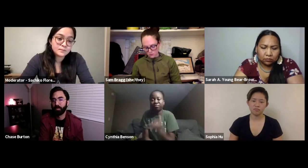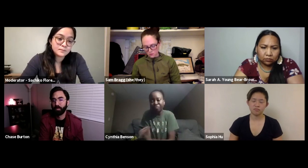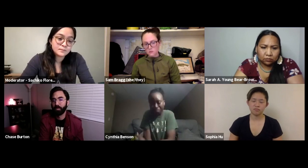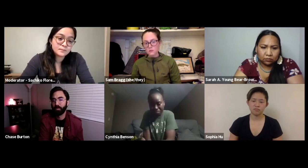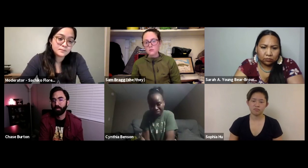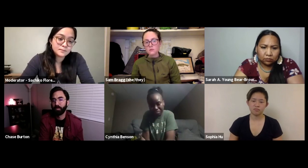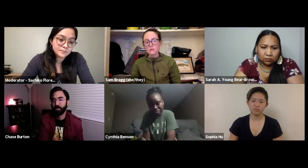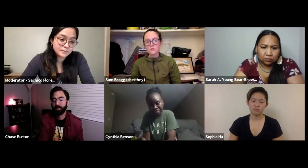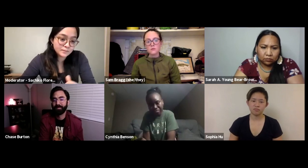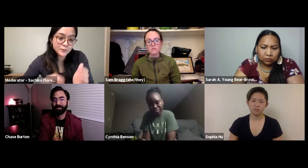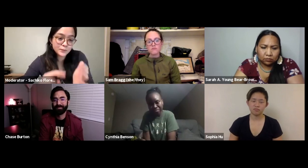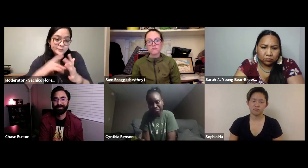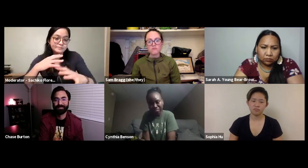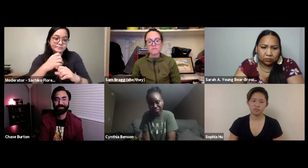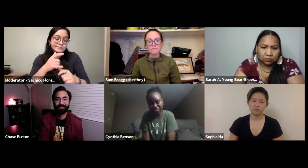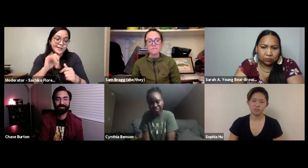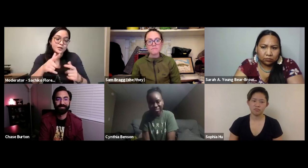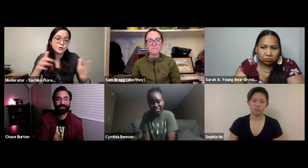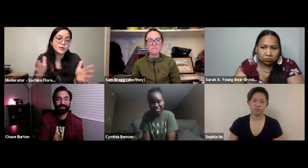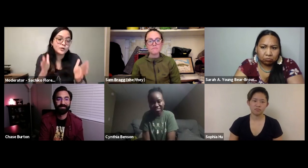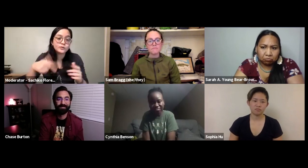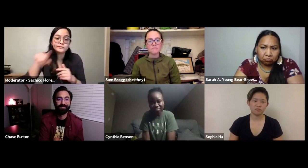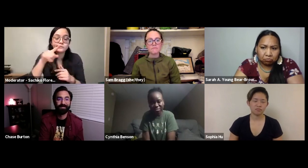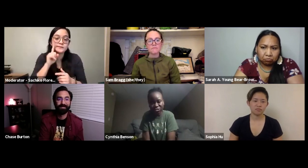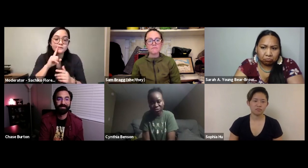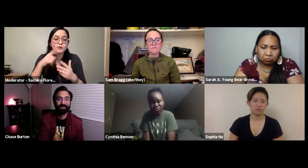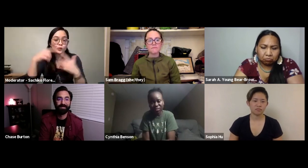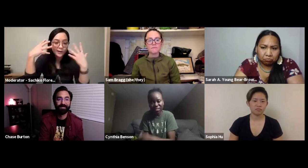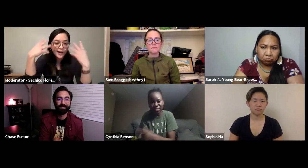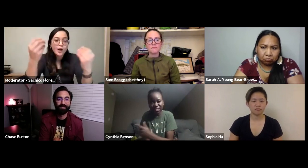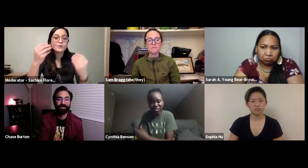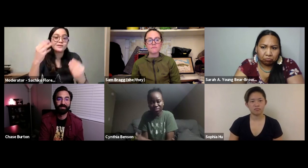are just some examples that I can kind of think of so that's just an example.